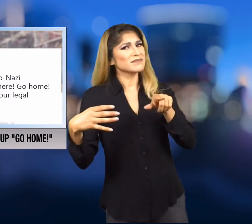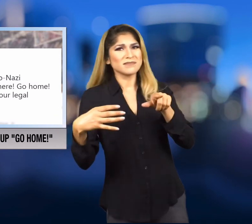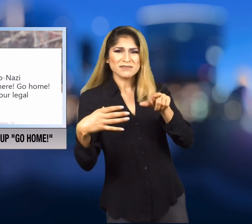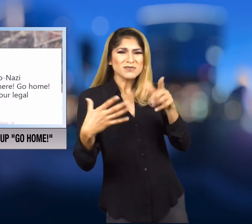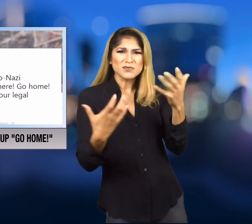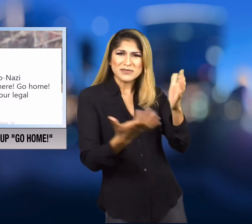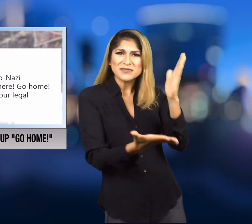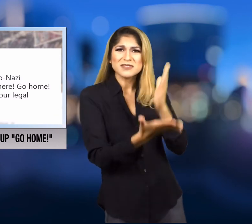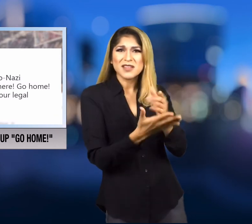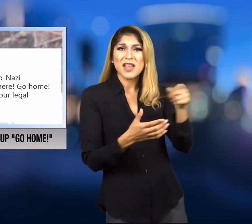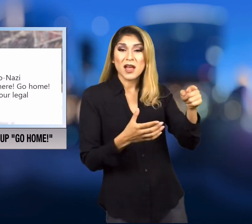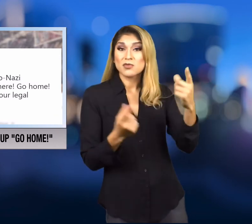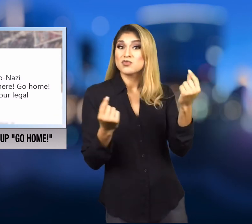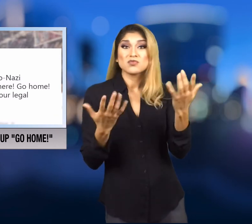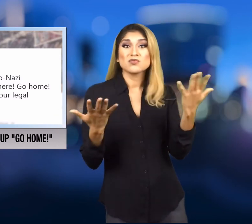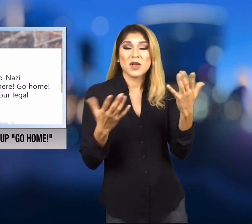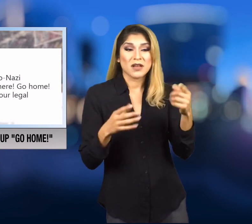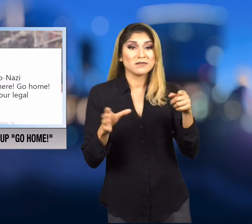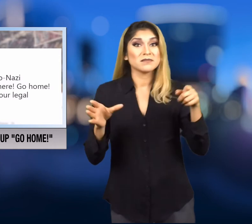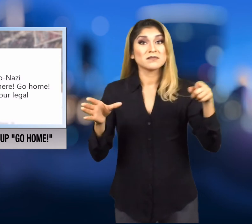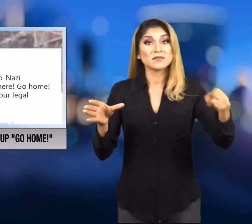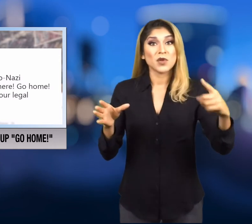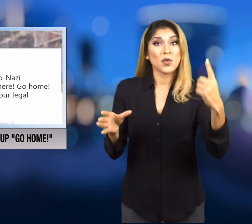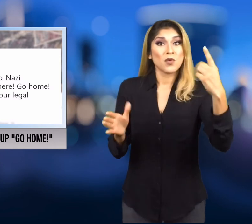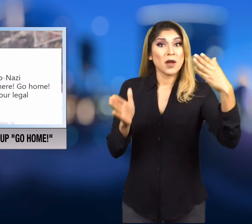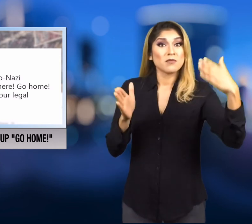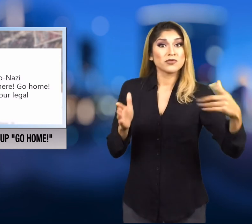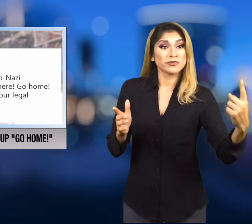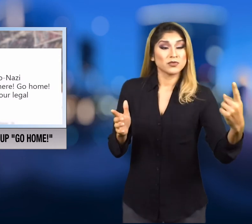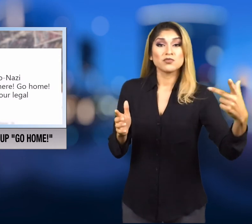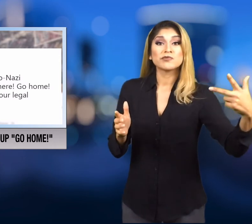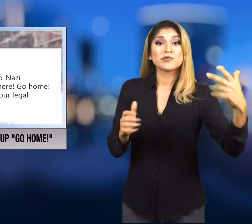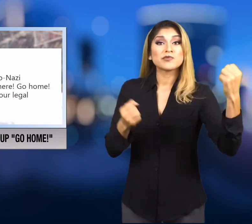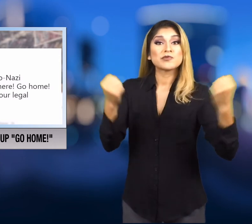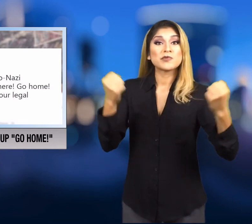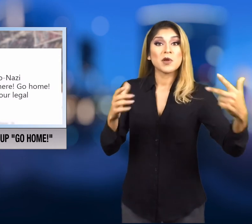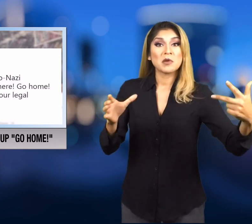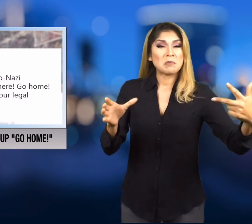Someone from the white supremacist group drove a car through the